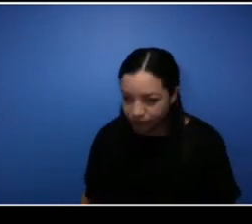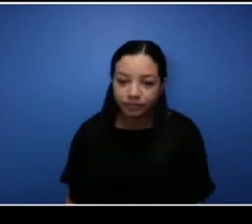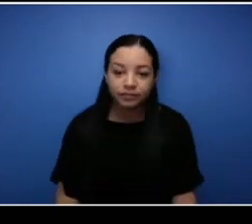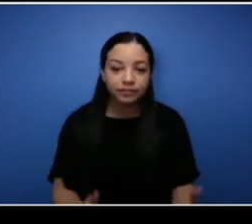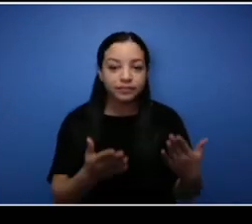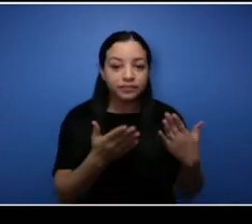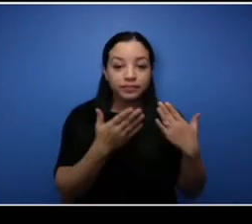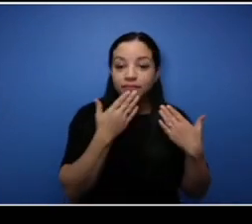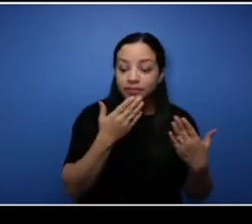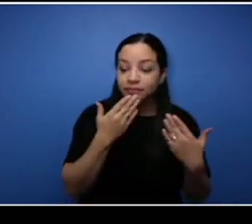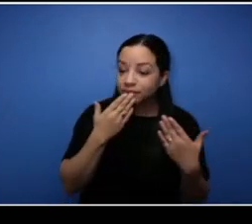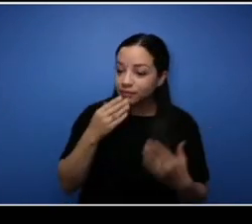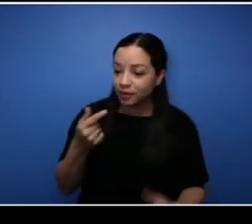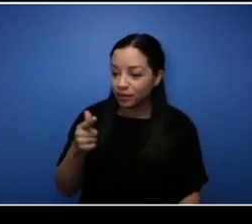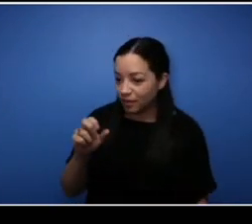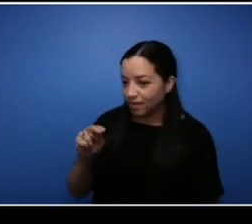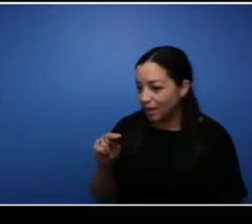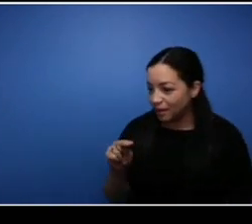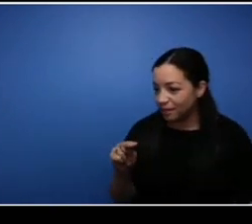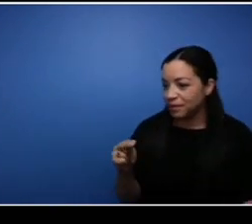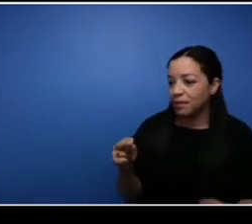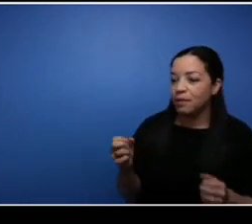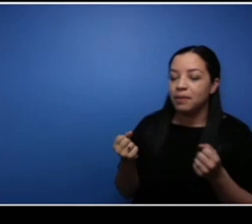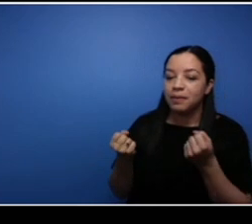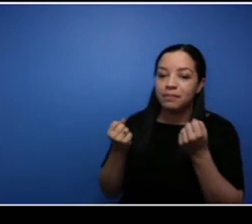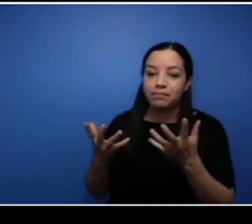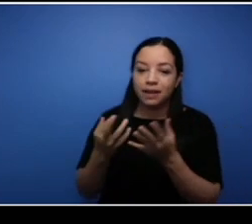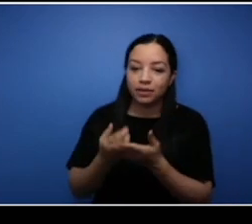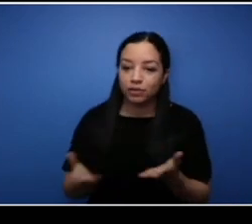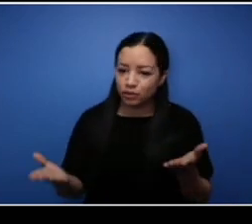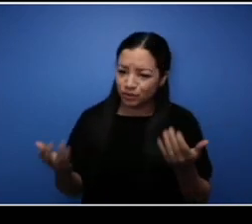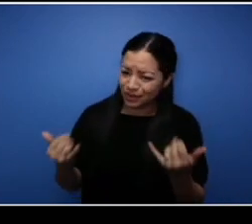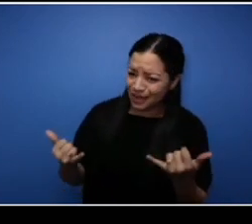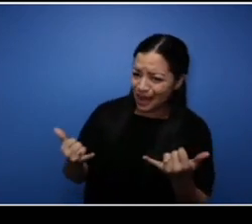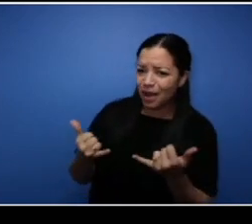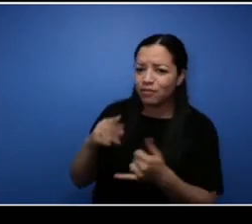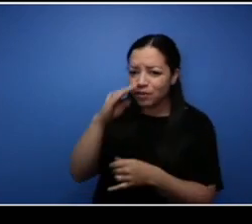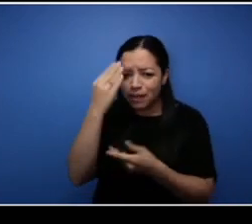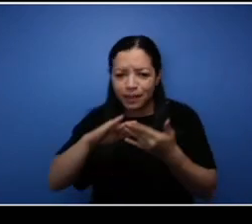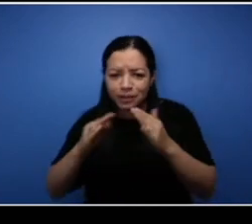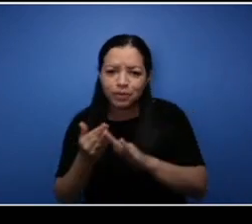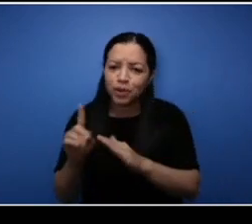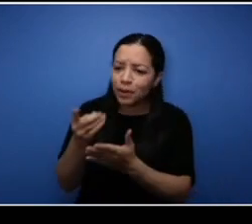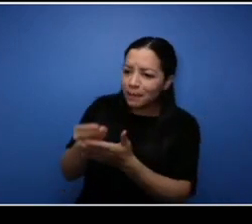finding funding and getting help with that a lot more information is available. So for